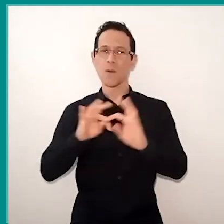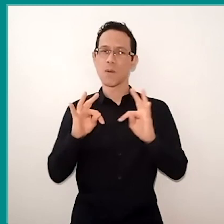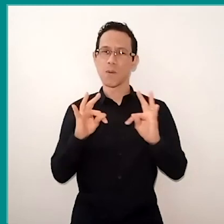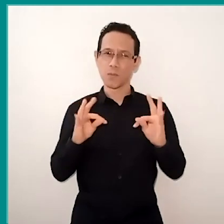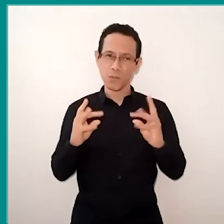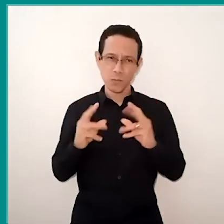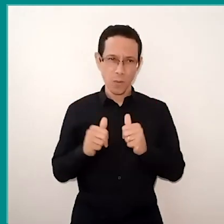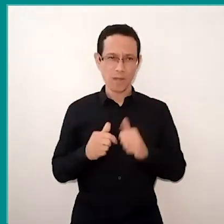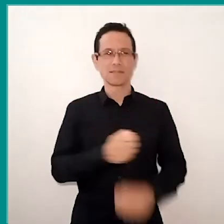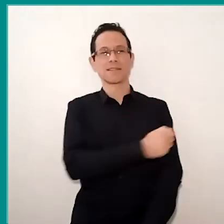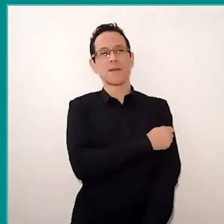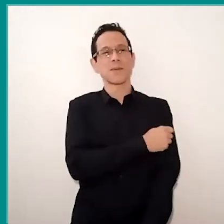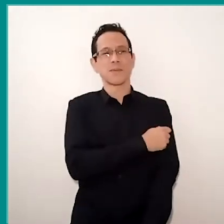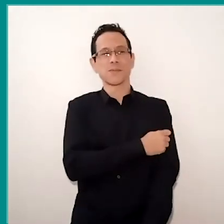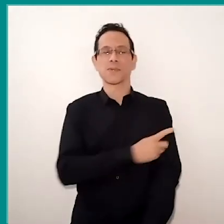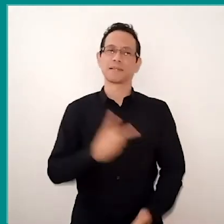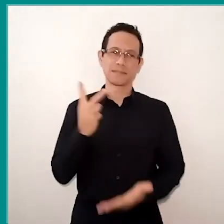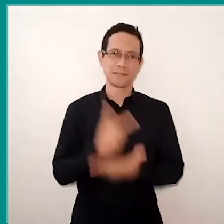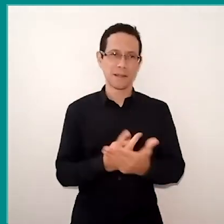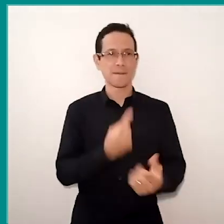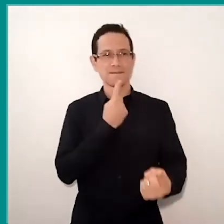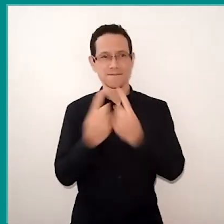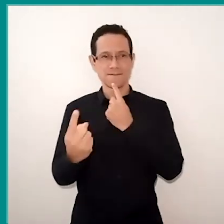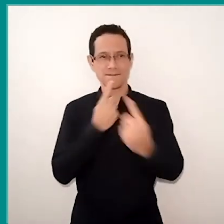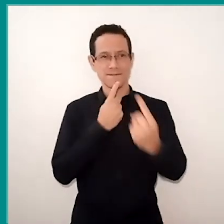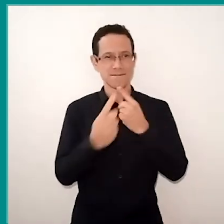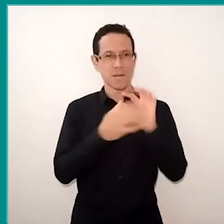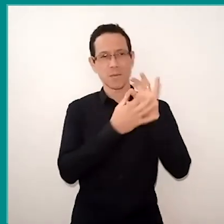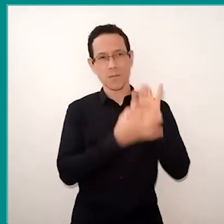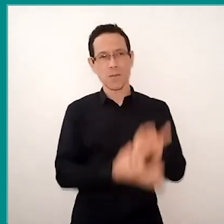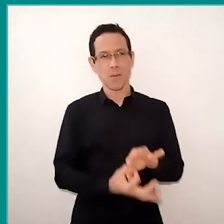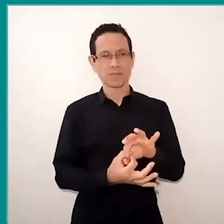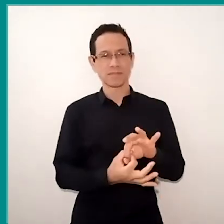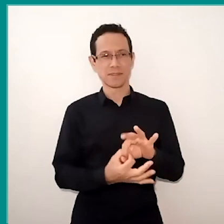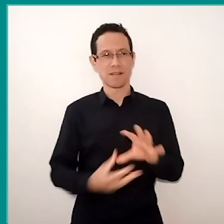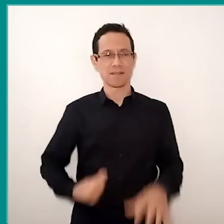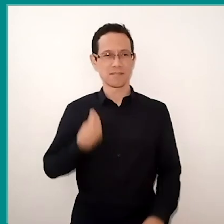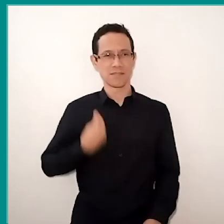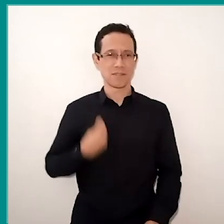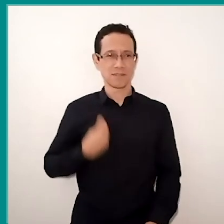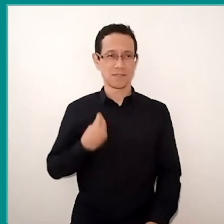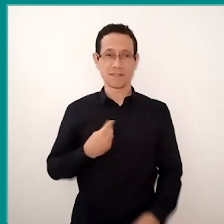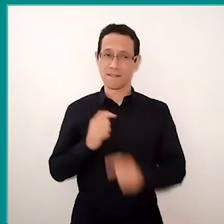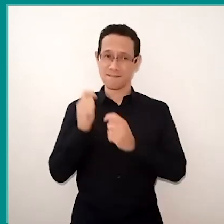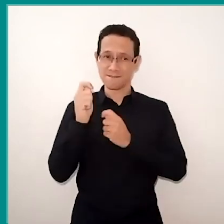always in dialogue with the different contexts in which they are. It is worth provoking reflections including